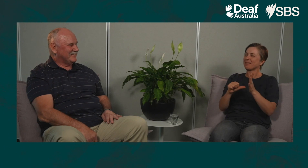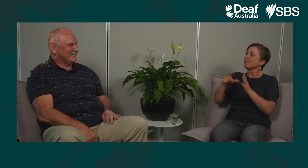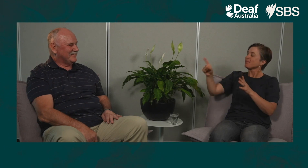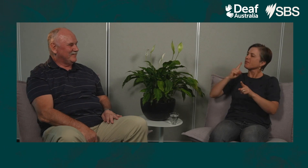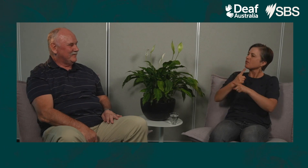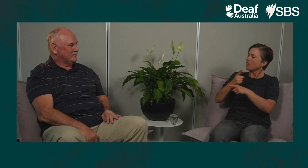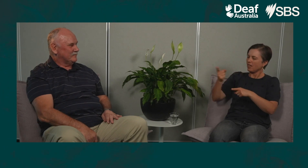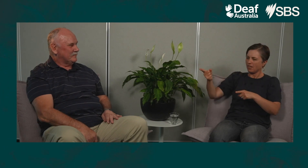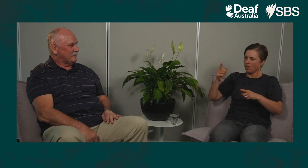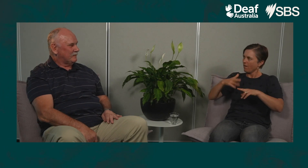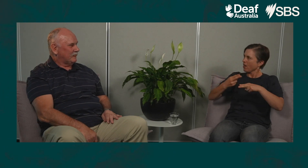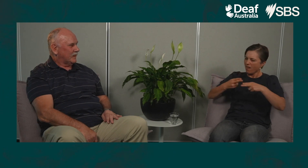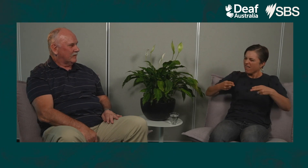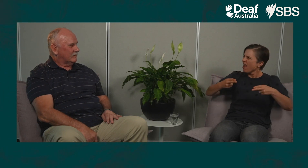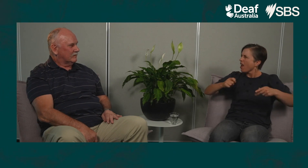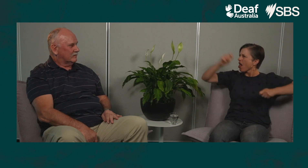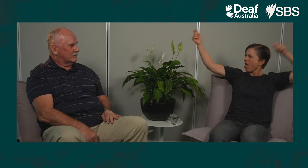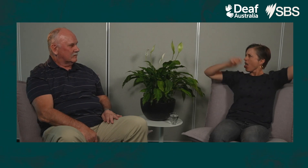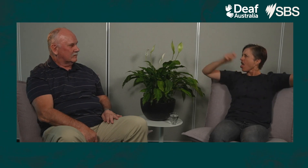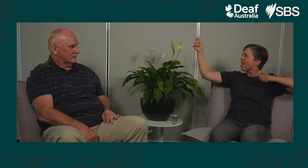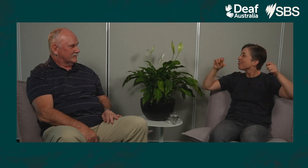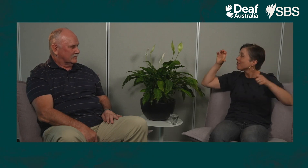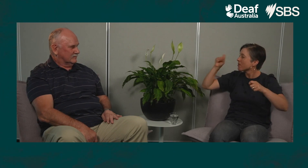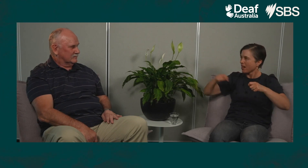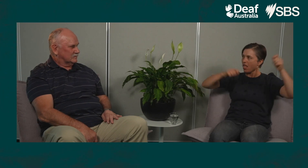Now getting back to cutlery and waving it around while signing.